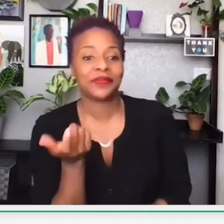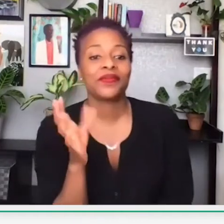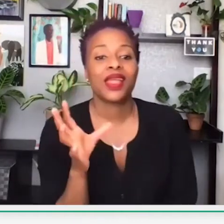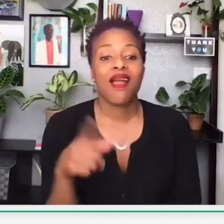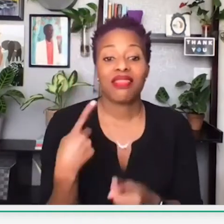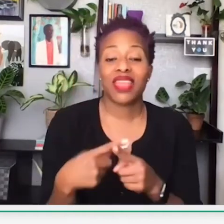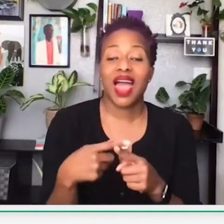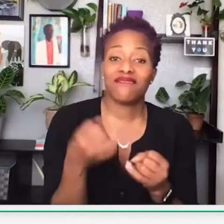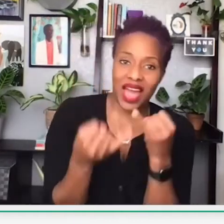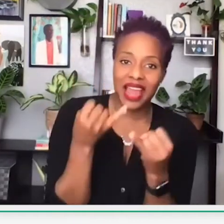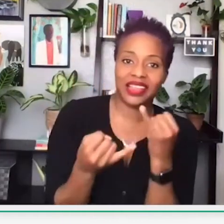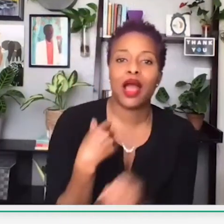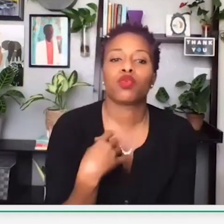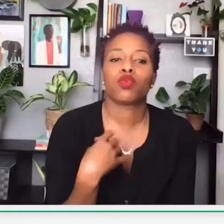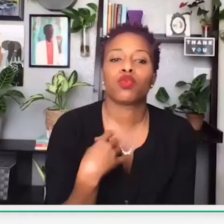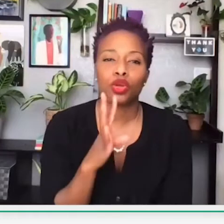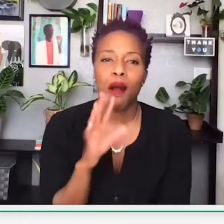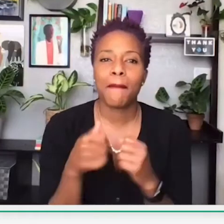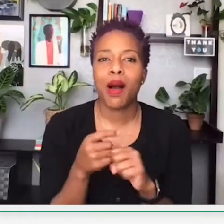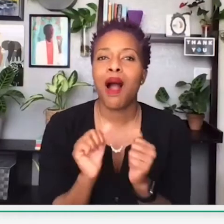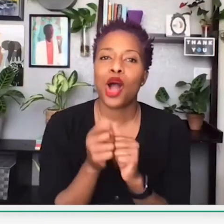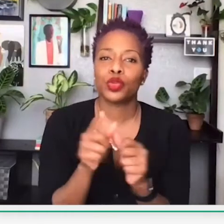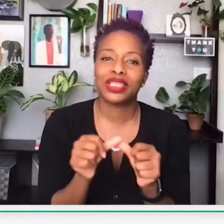and the ways we would be able to pivot our businesses,